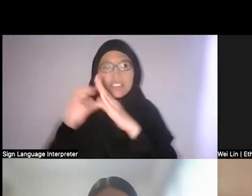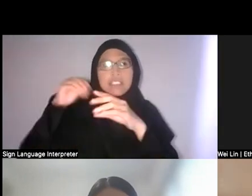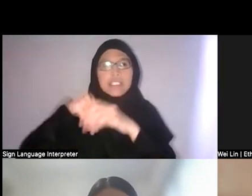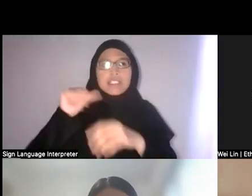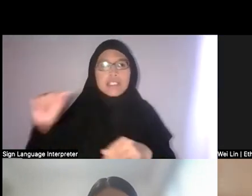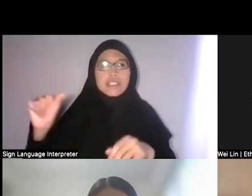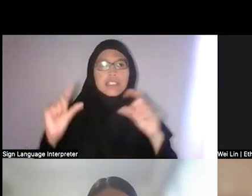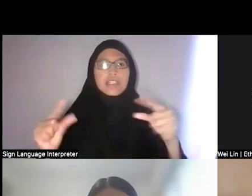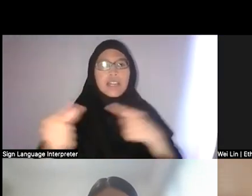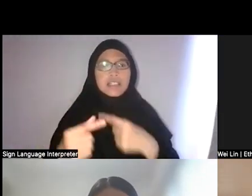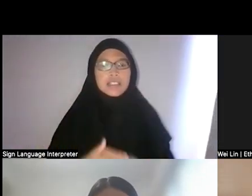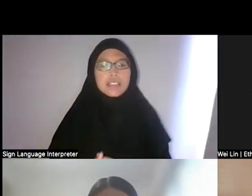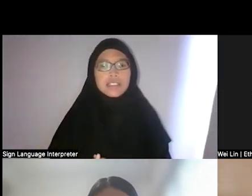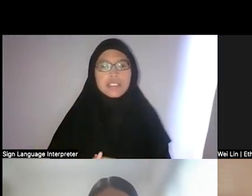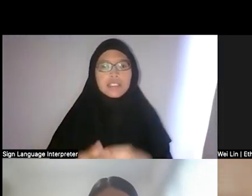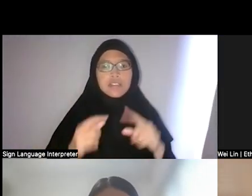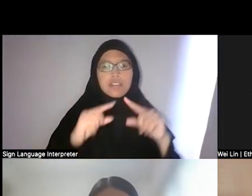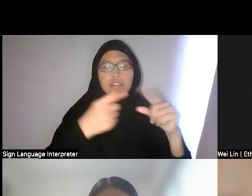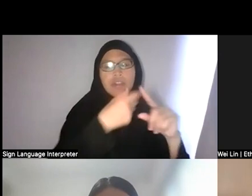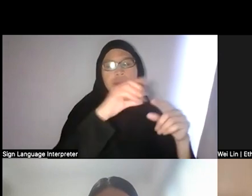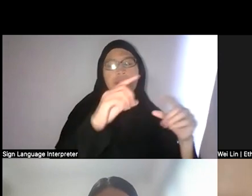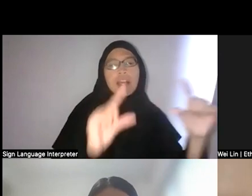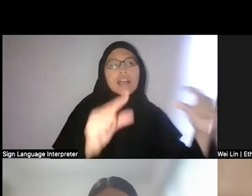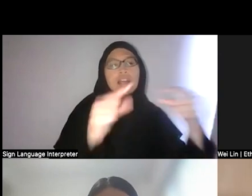So it went from “garden city” to “city in a garden”.